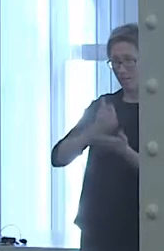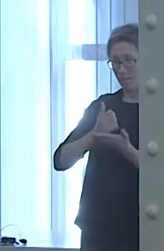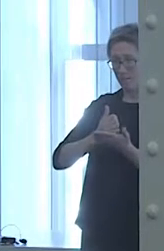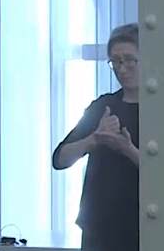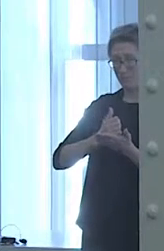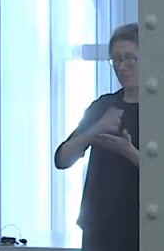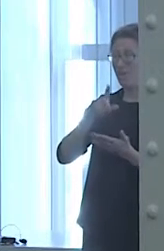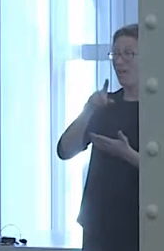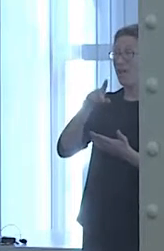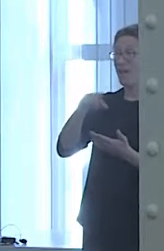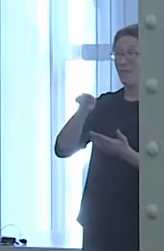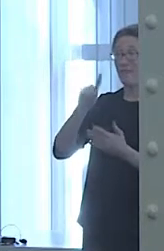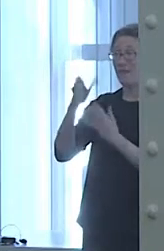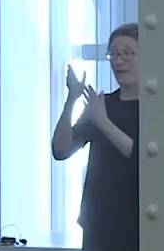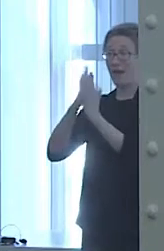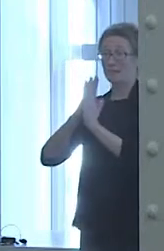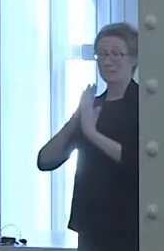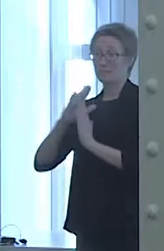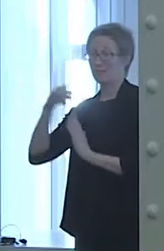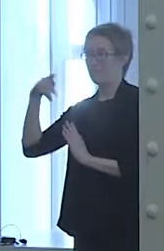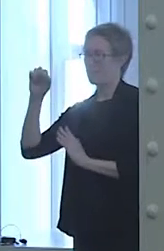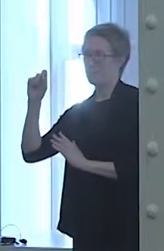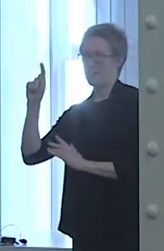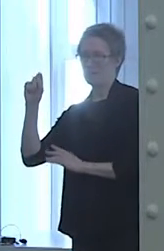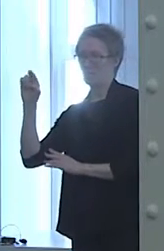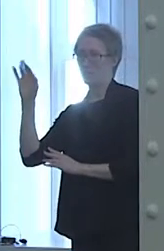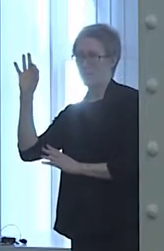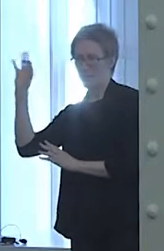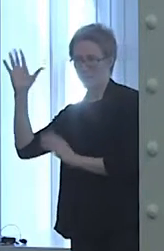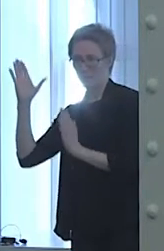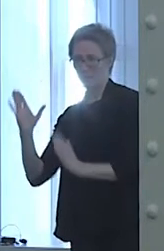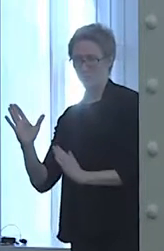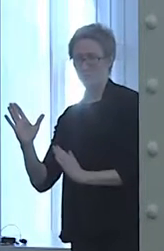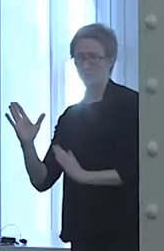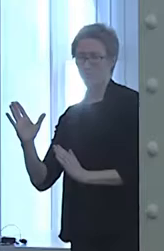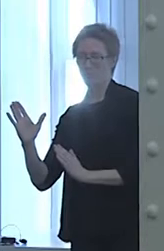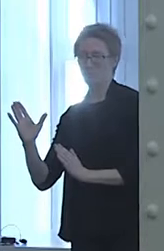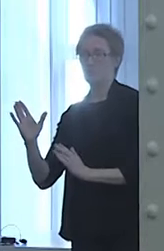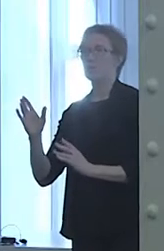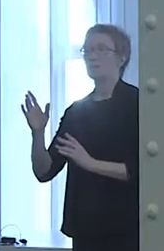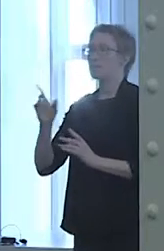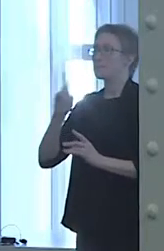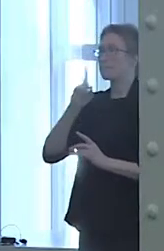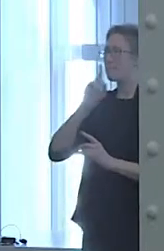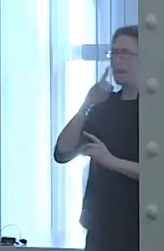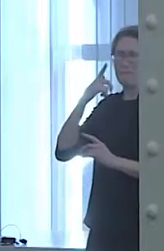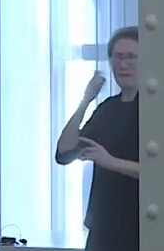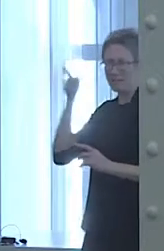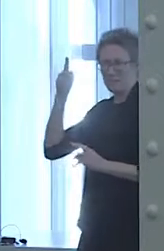not because he was a pastor, but because he was a doctor. I grew up in Korean-Filipino church,